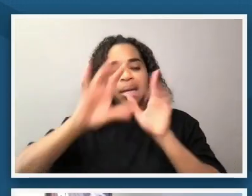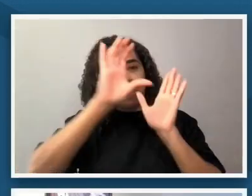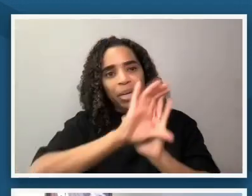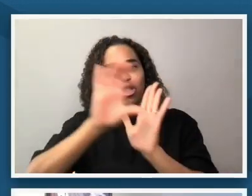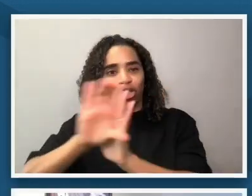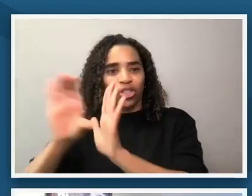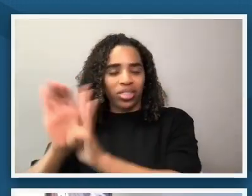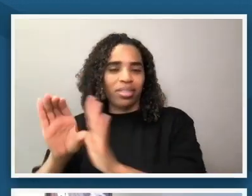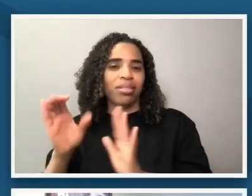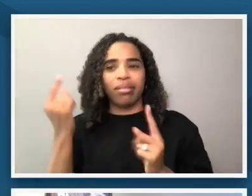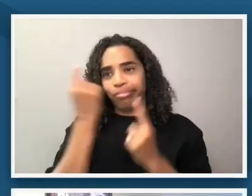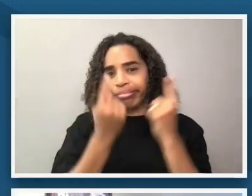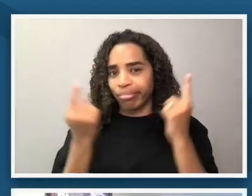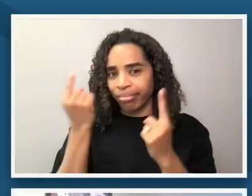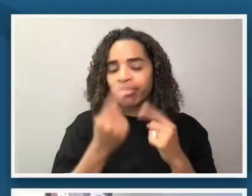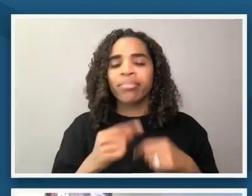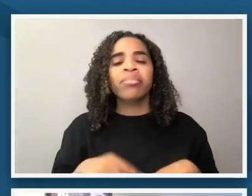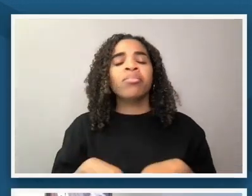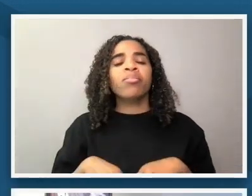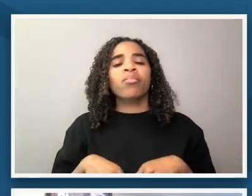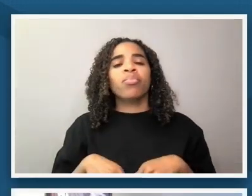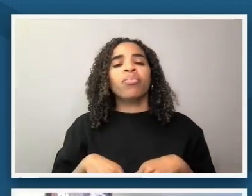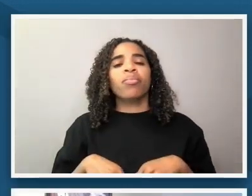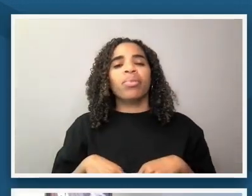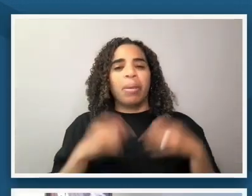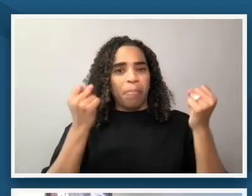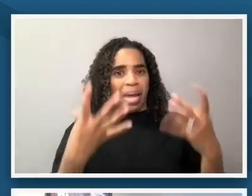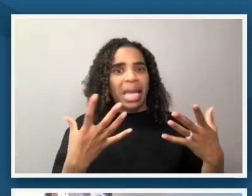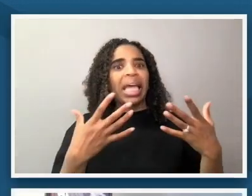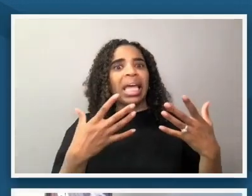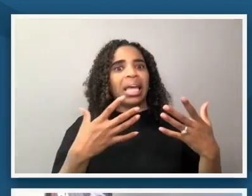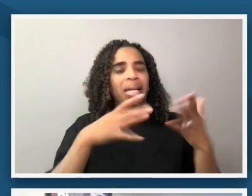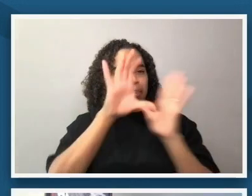a whole lot of images